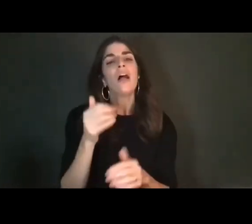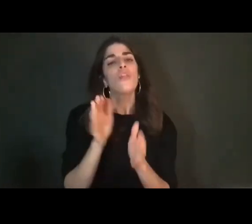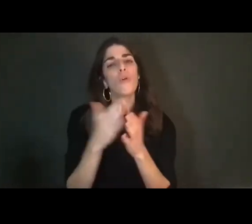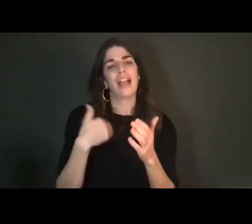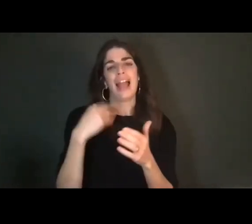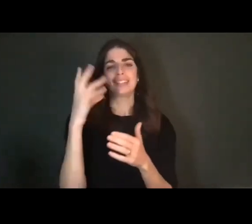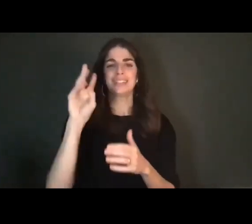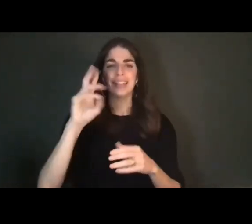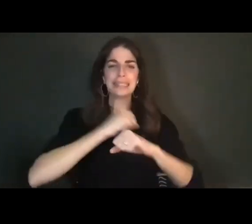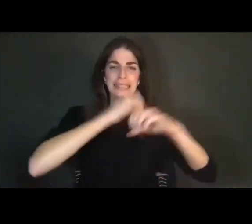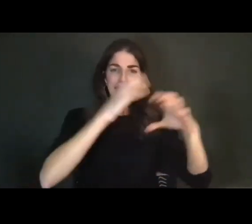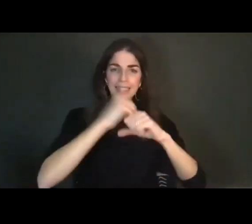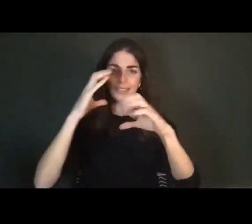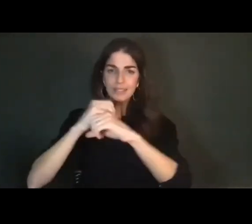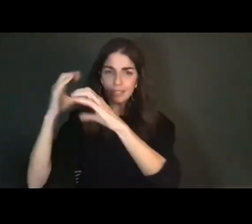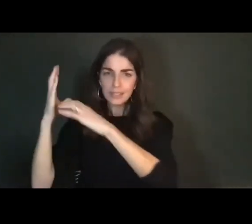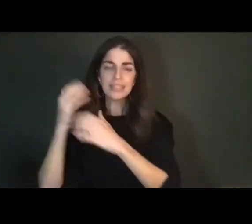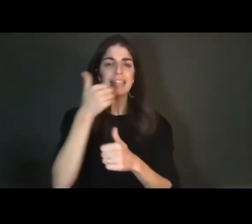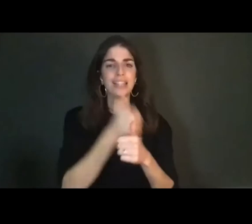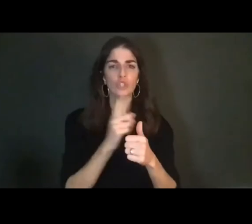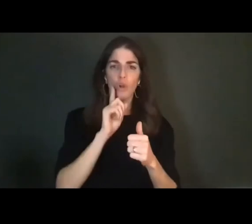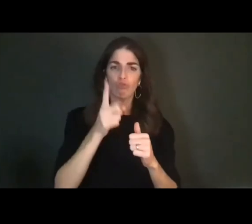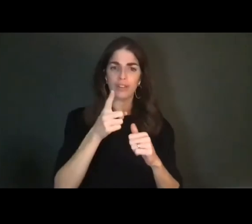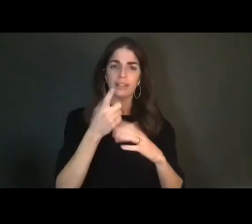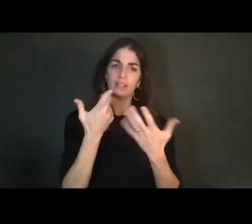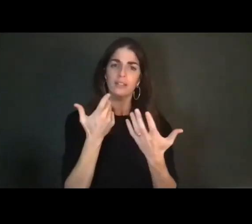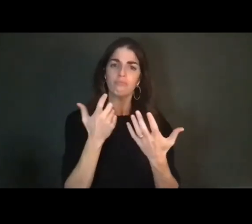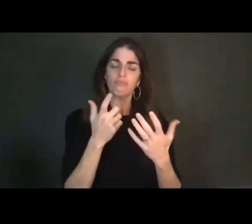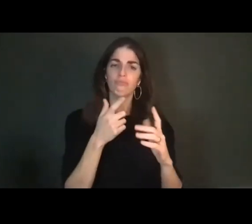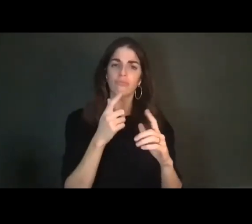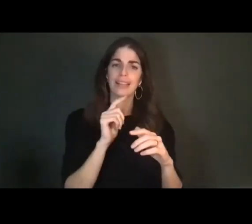portrait of a character who is based on a real person from my fieldwork with adults